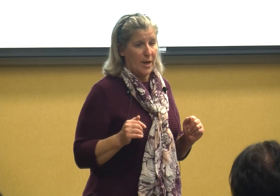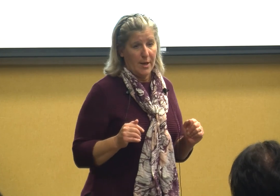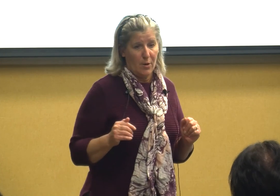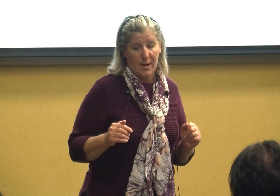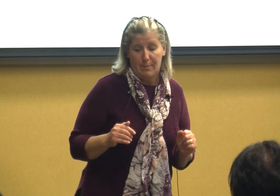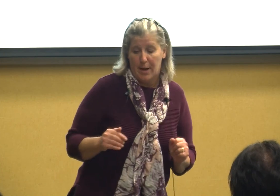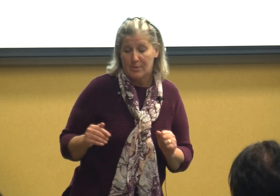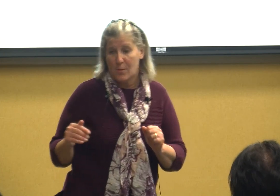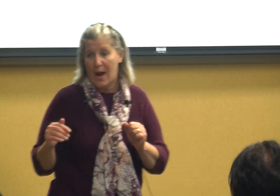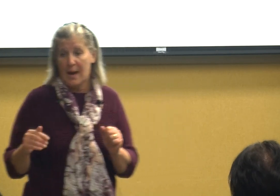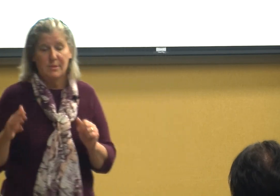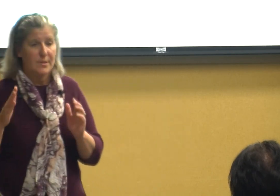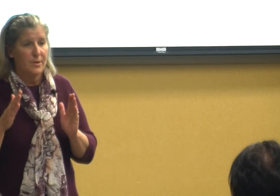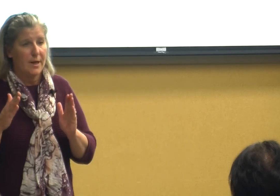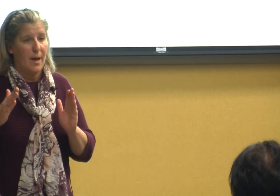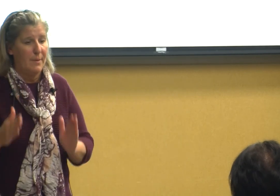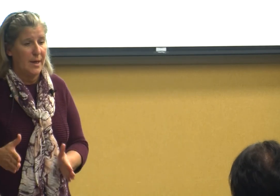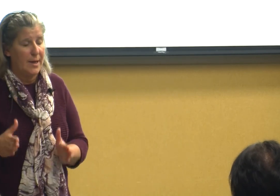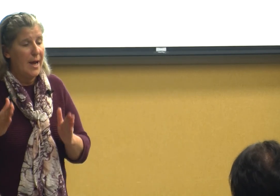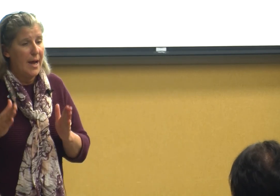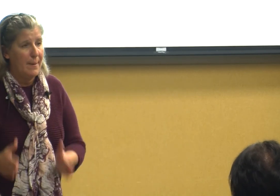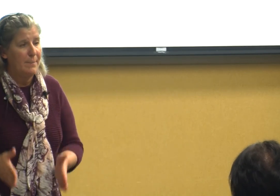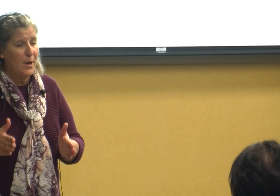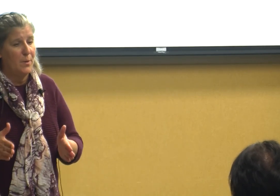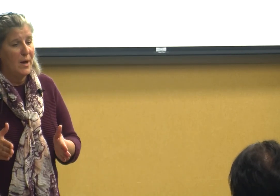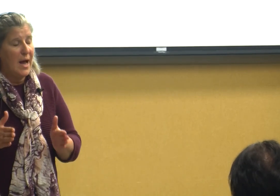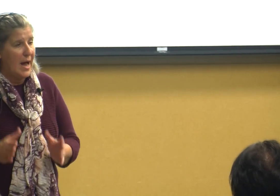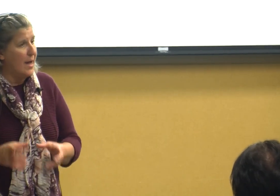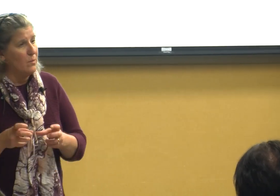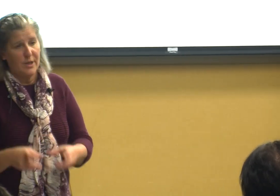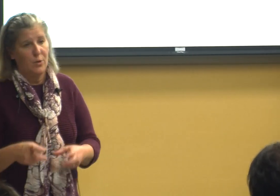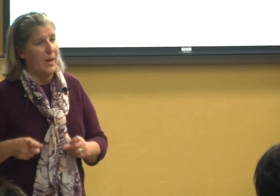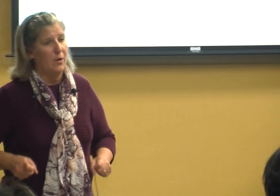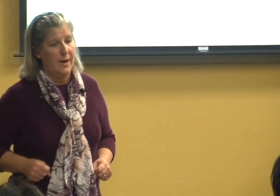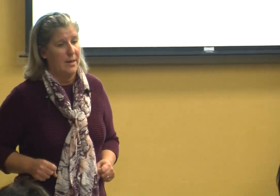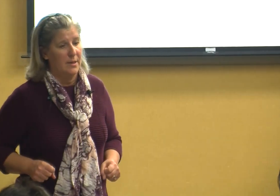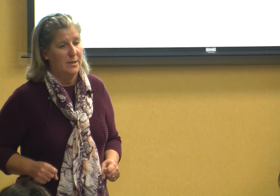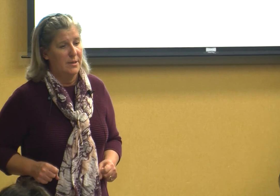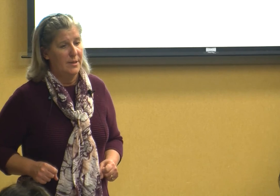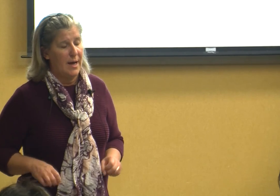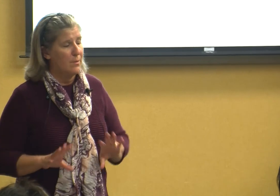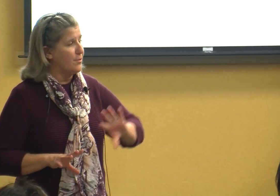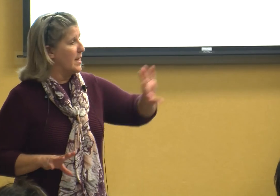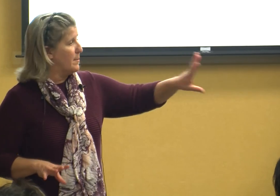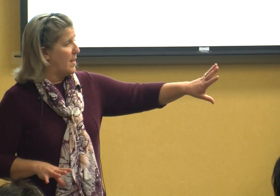hearing-impaired so I'm just going to come in and boom I only do hearing I don't think about